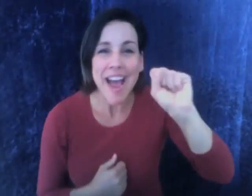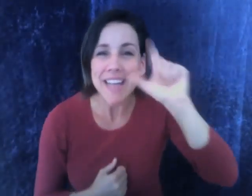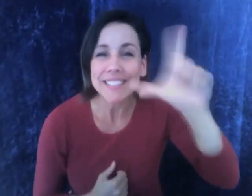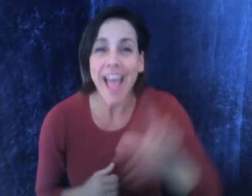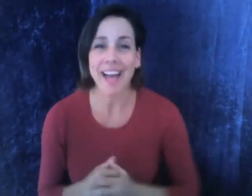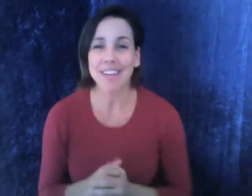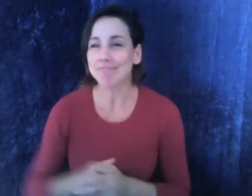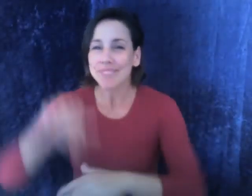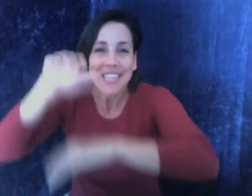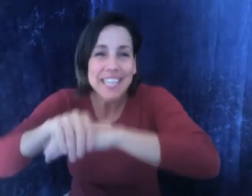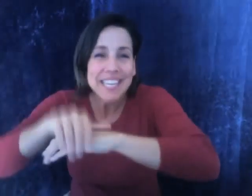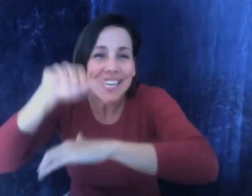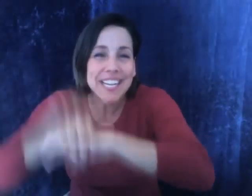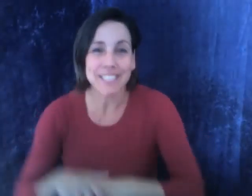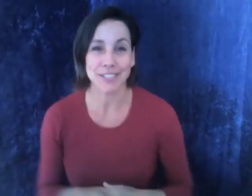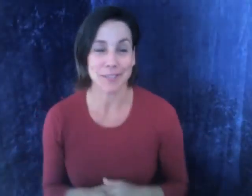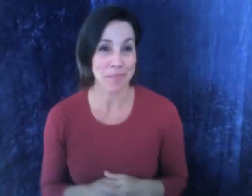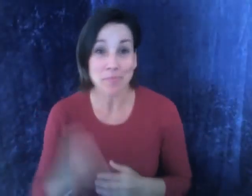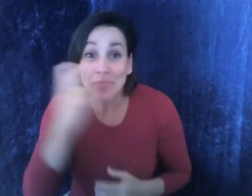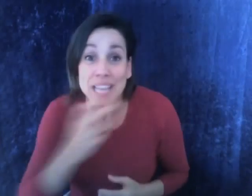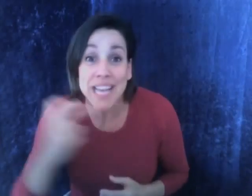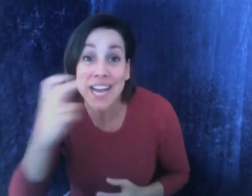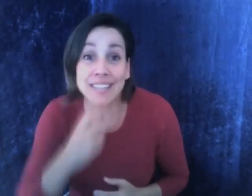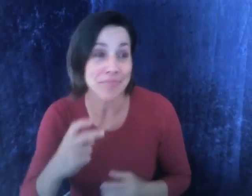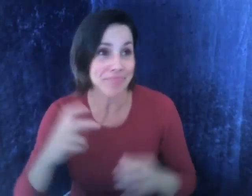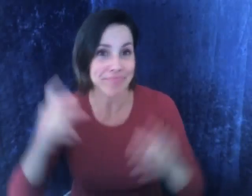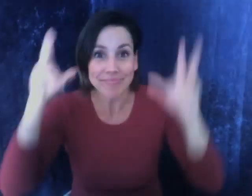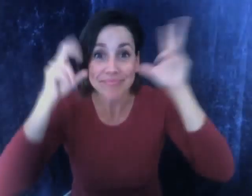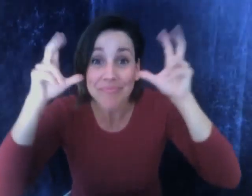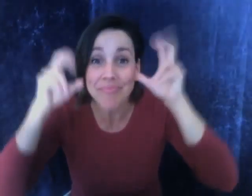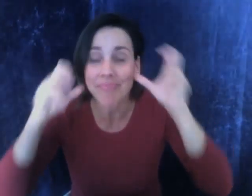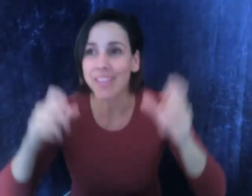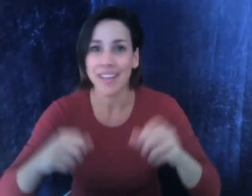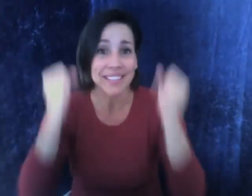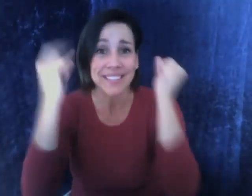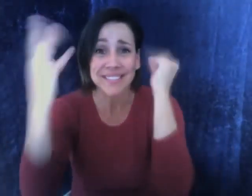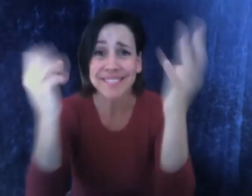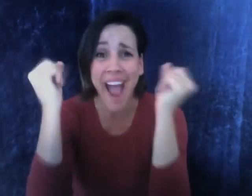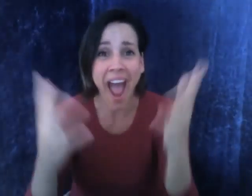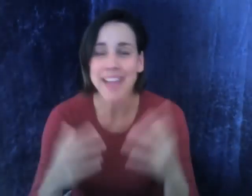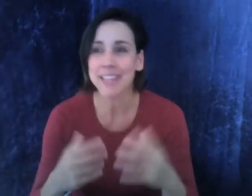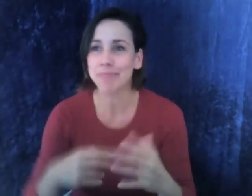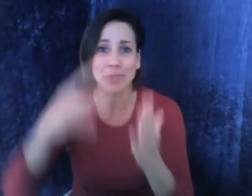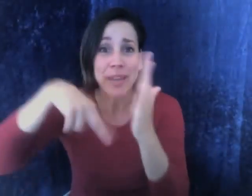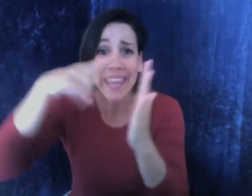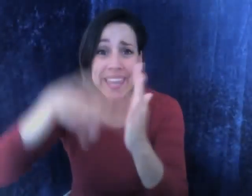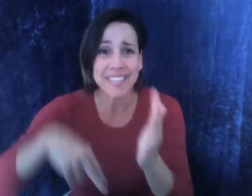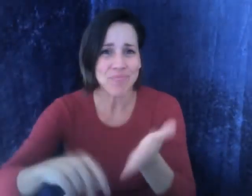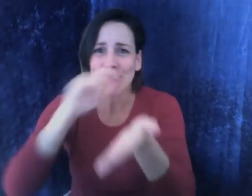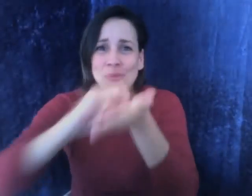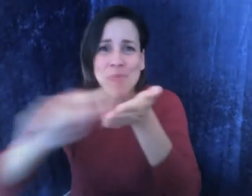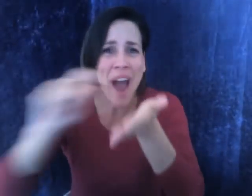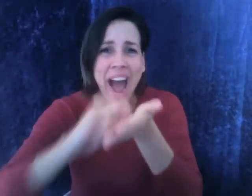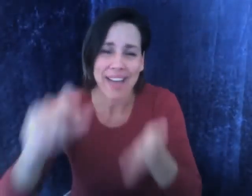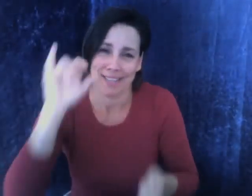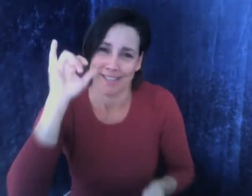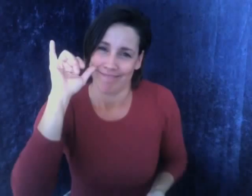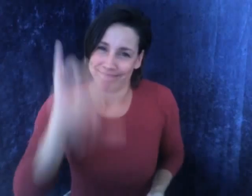ASL, English, speech, listening, signing, reading, and writing!